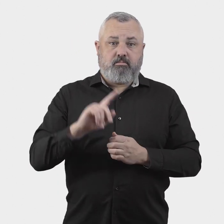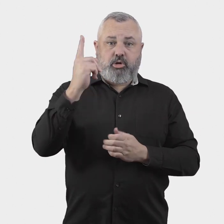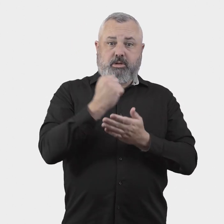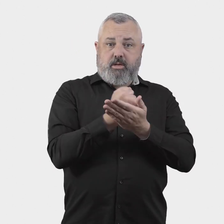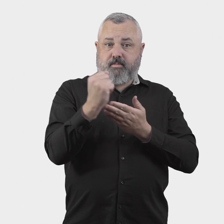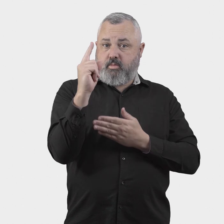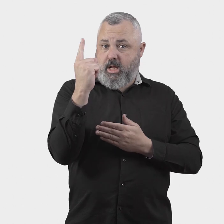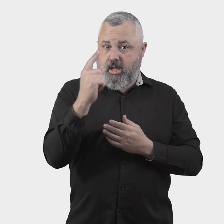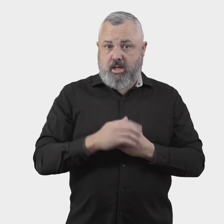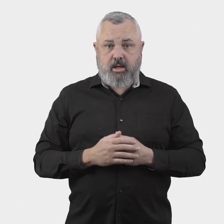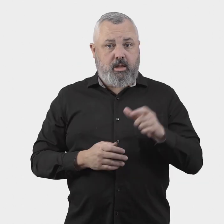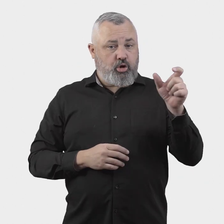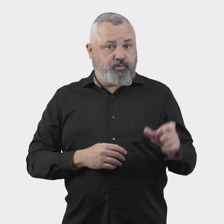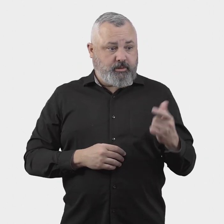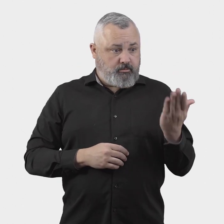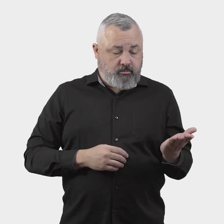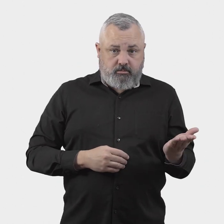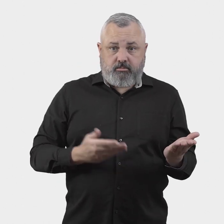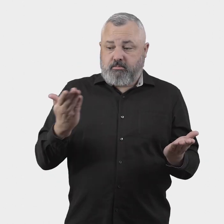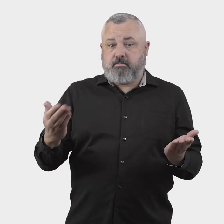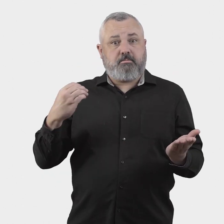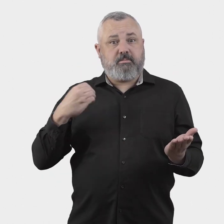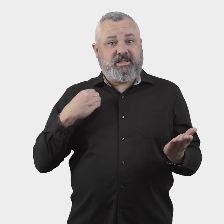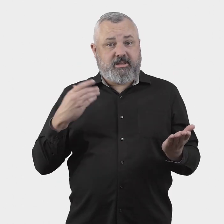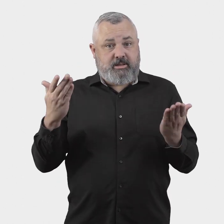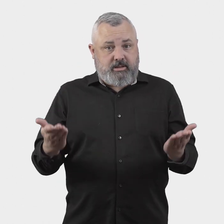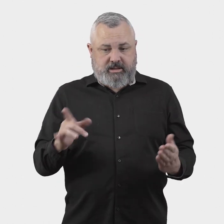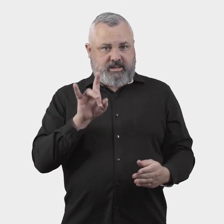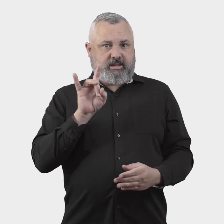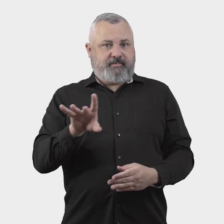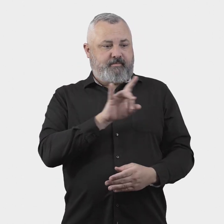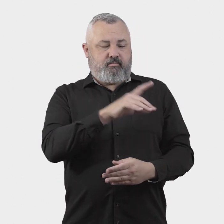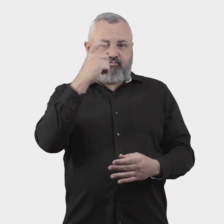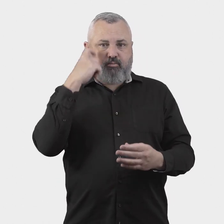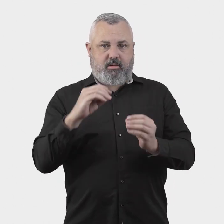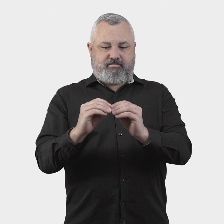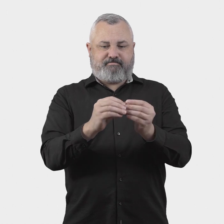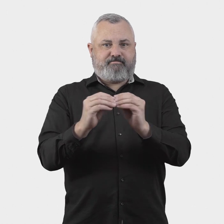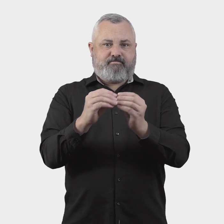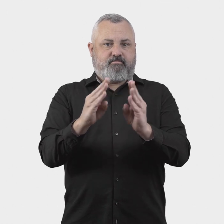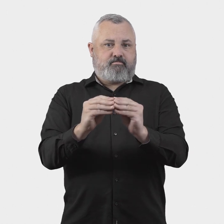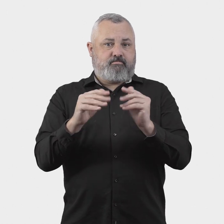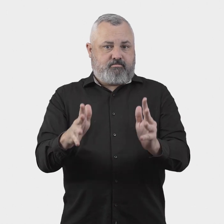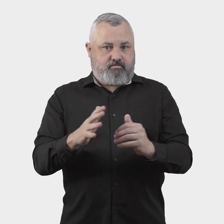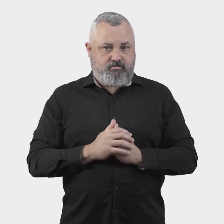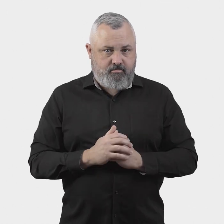Stage 1: attempt to resolve the complaint directly between the business and customer